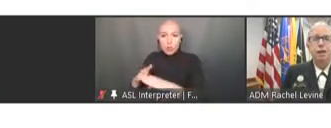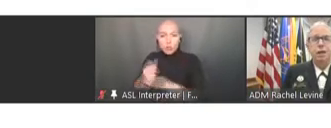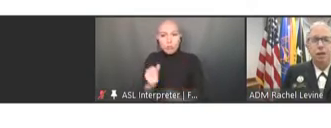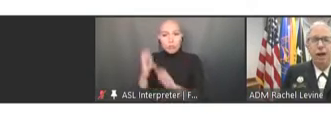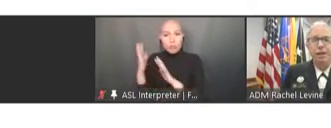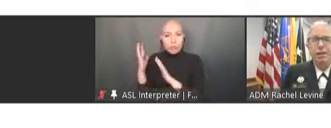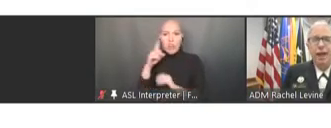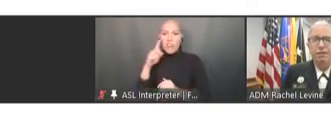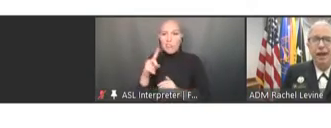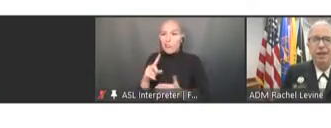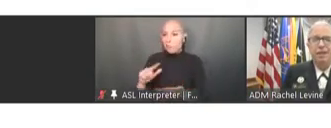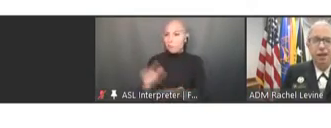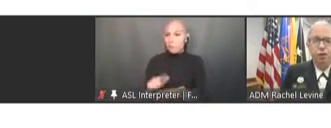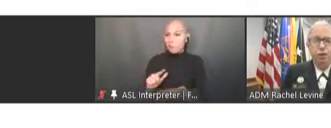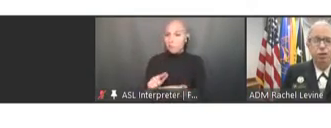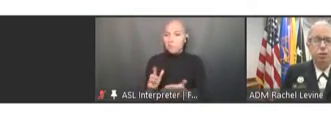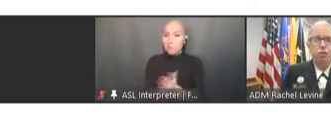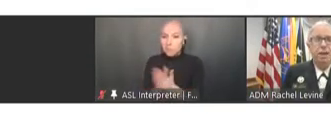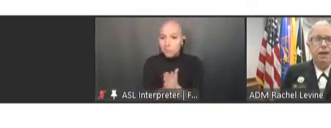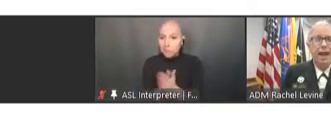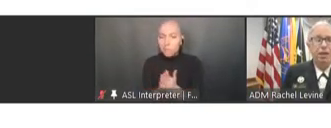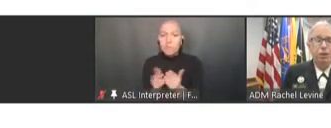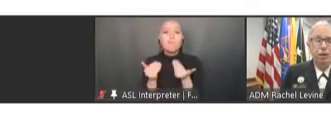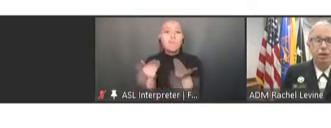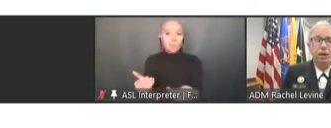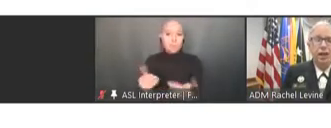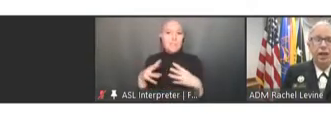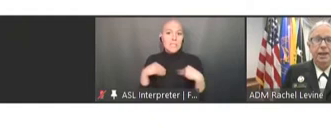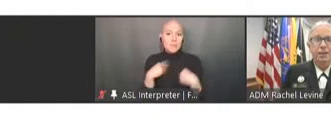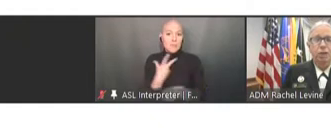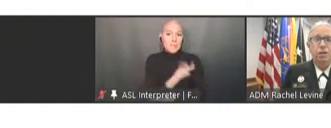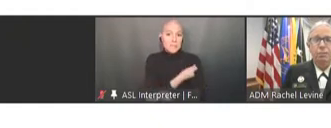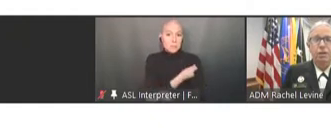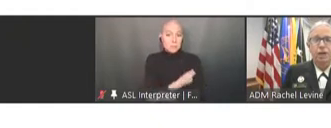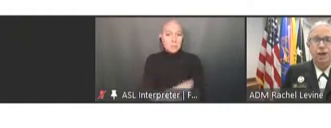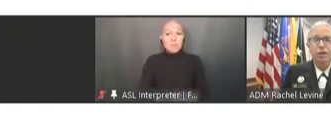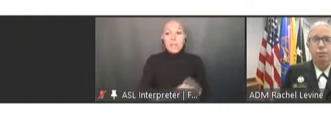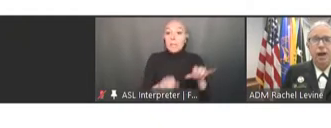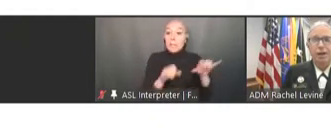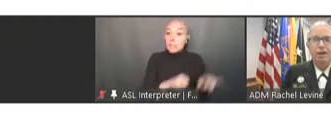Likewise, the NVAC standards for both pediatric and adult immunization practice